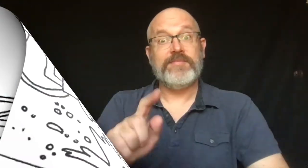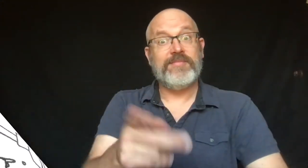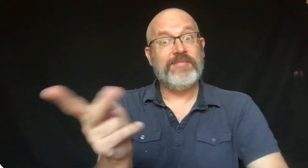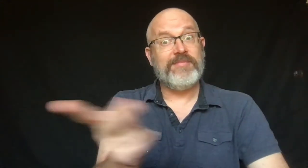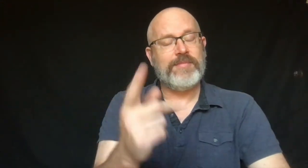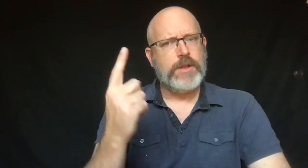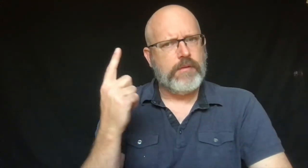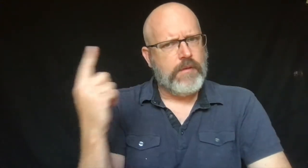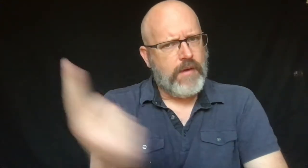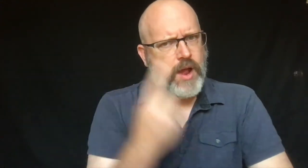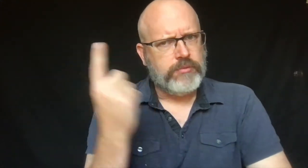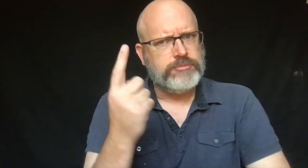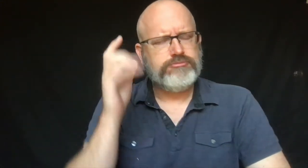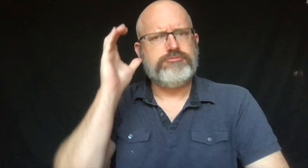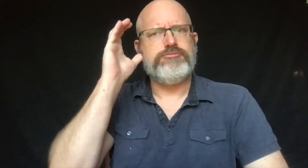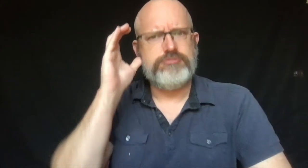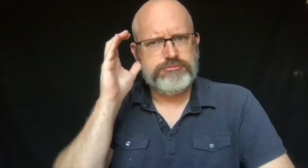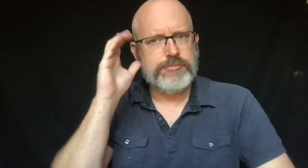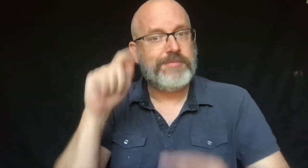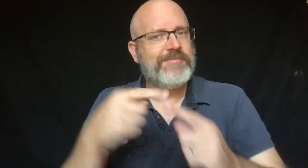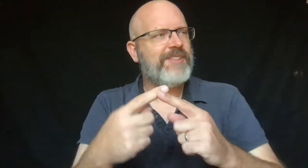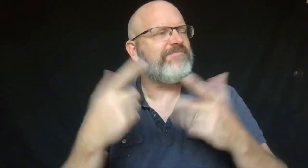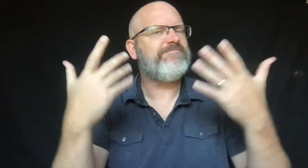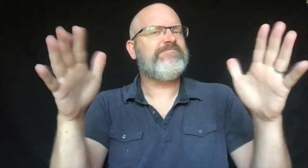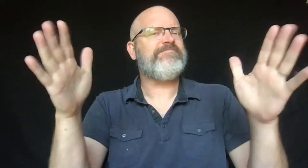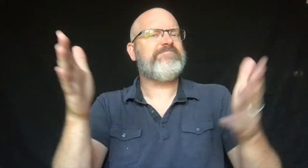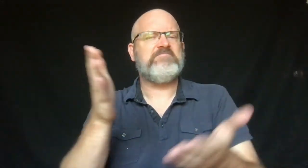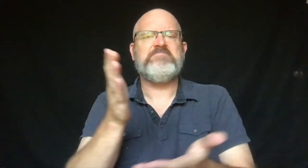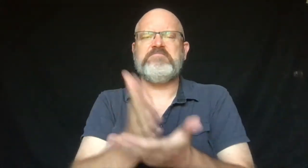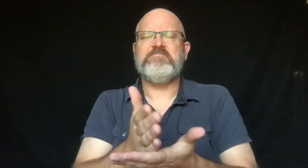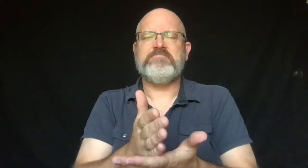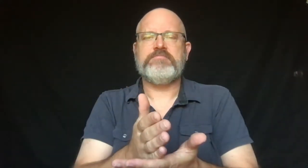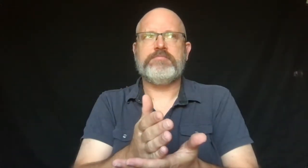And they always listen when it's time to stop.